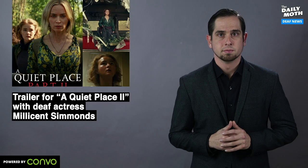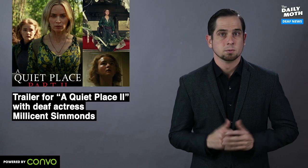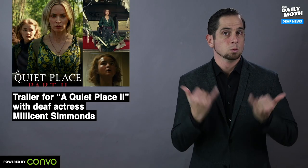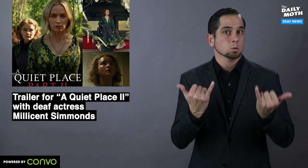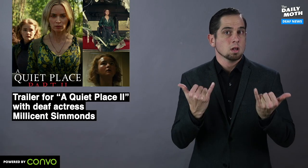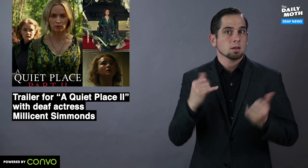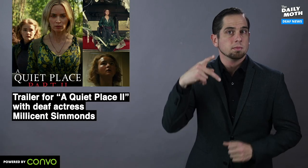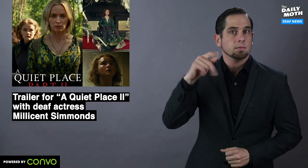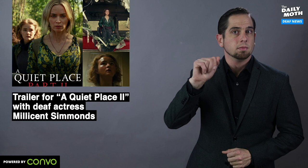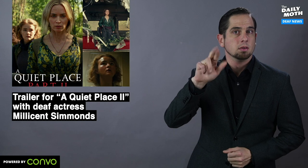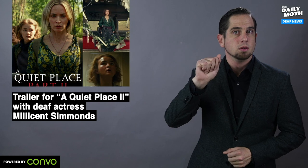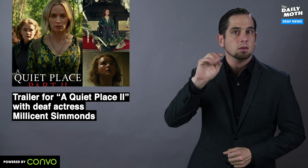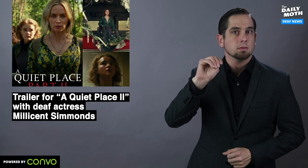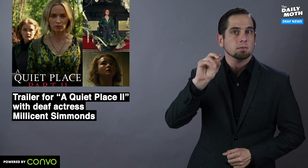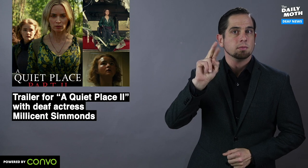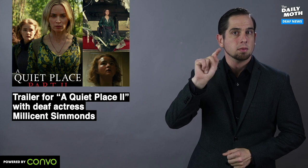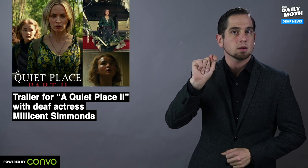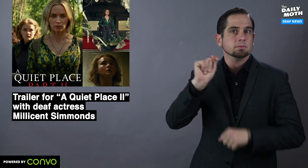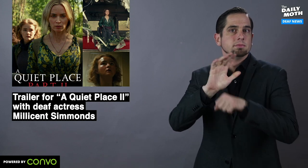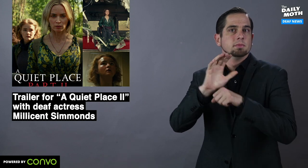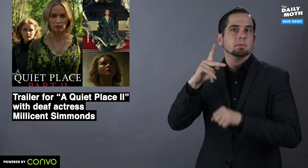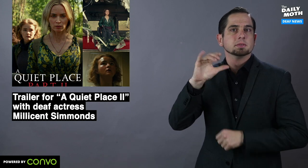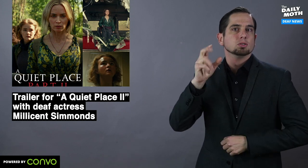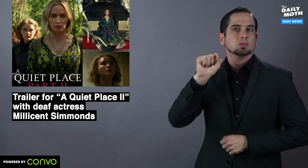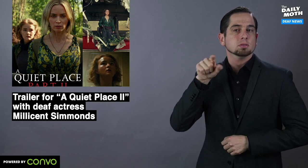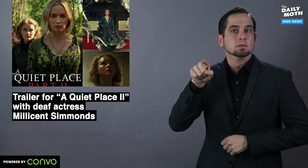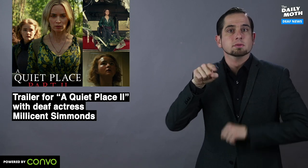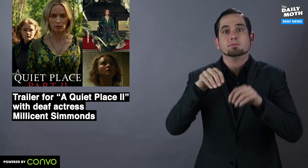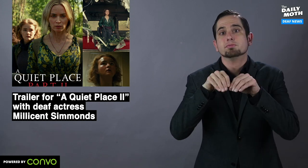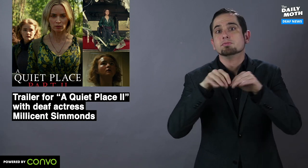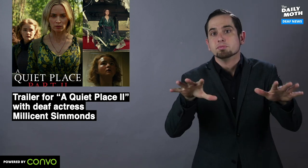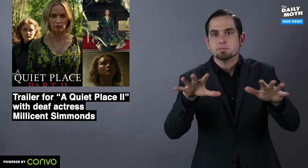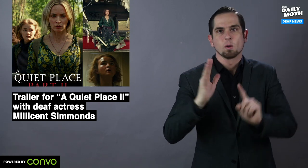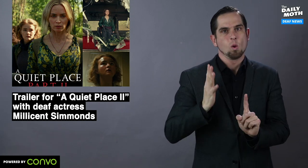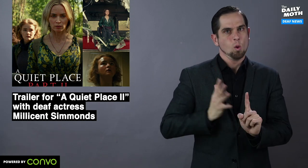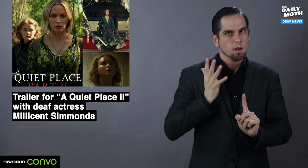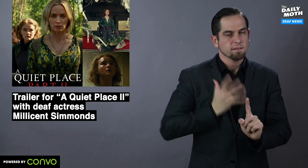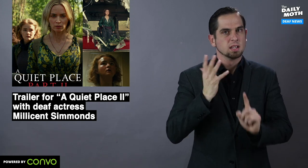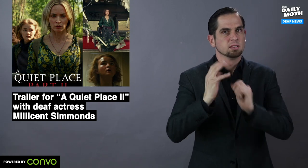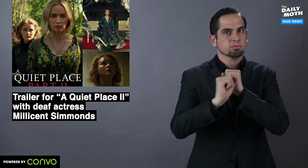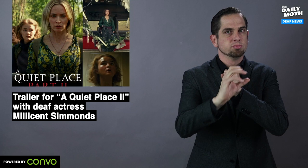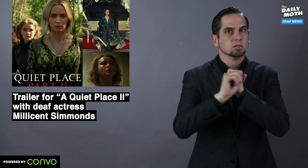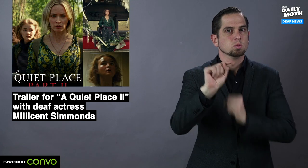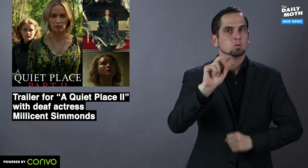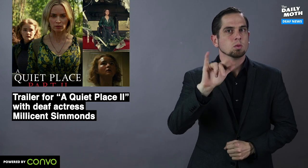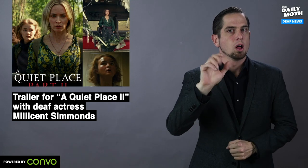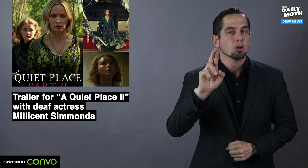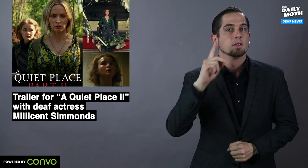Today Paramount Pictures released an official trailer